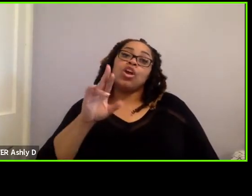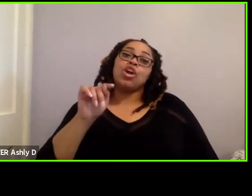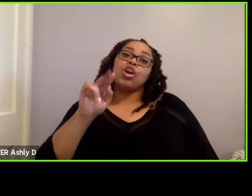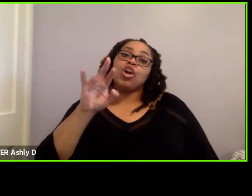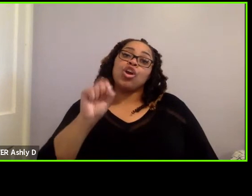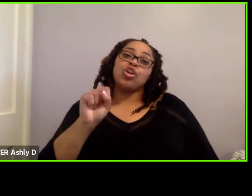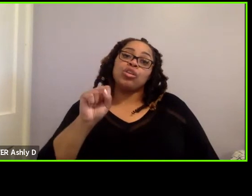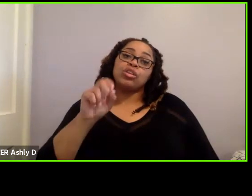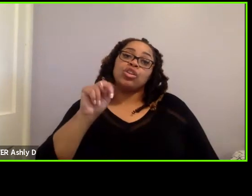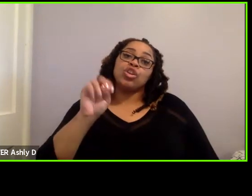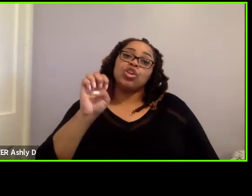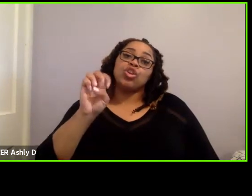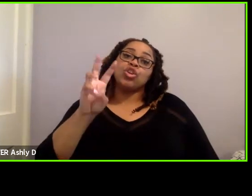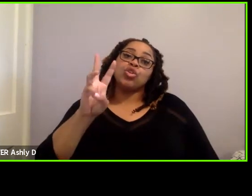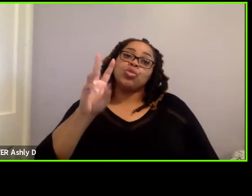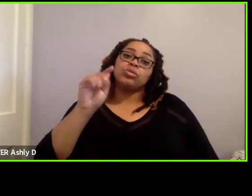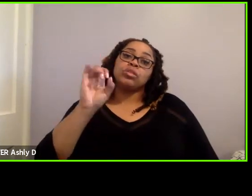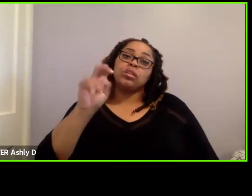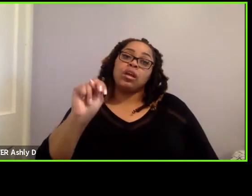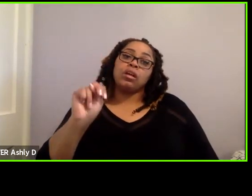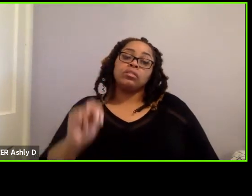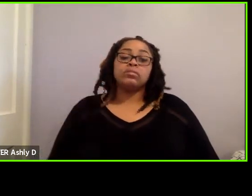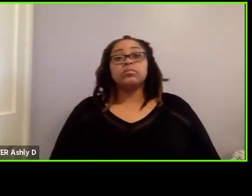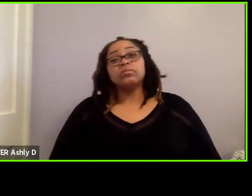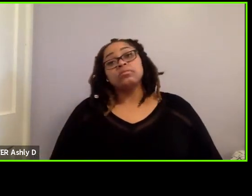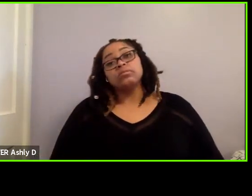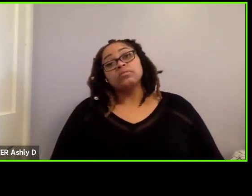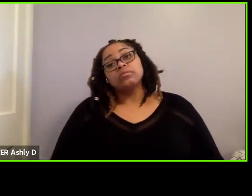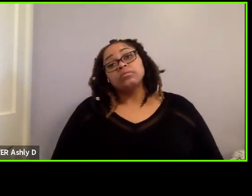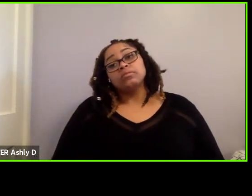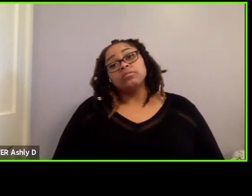Donna D.: Hello. Yes.